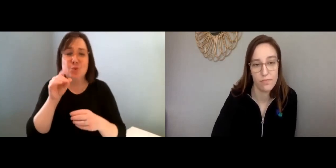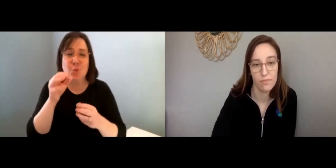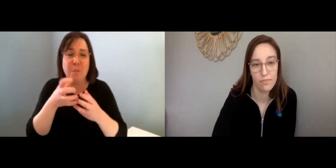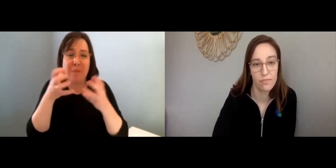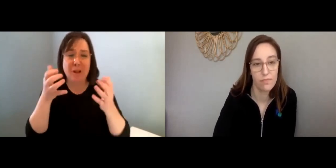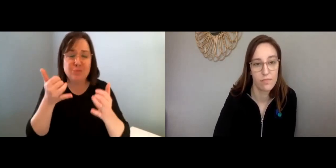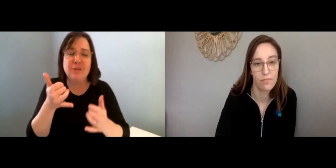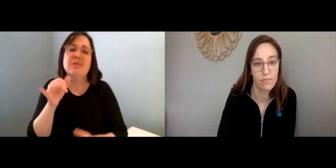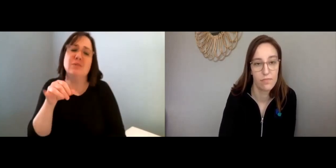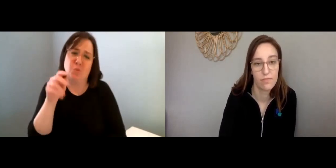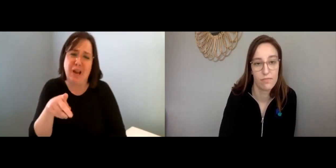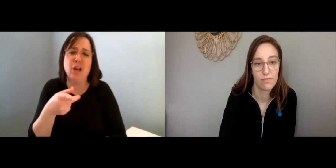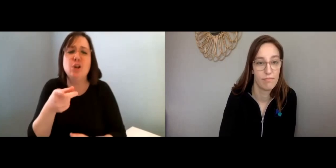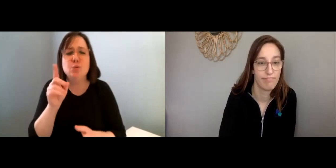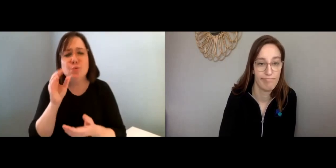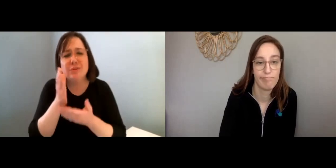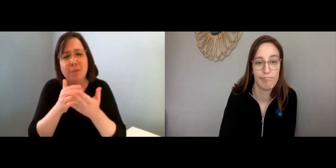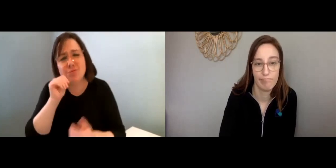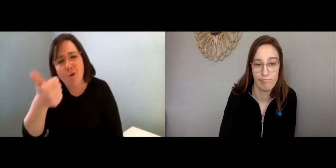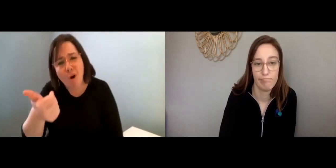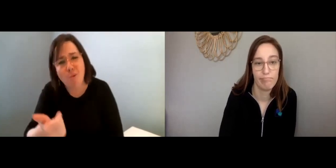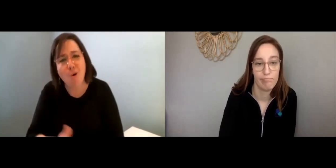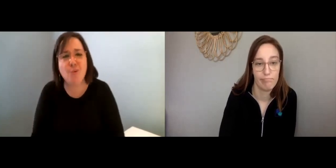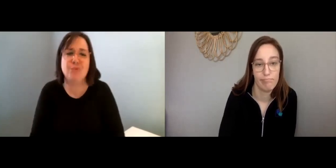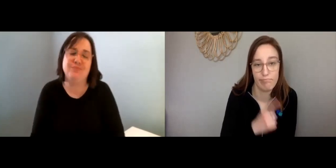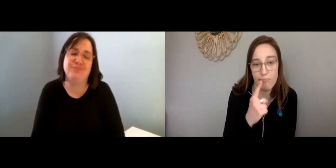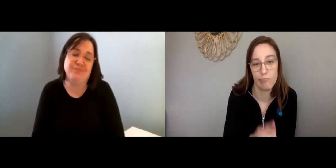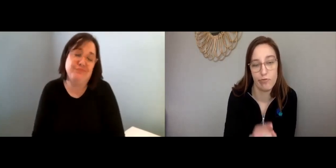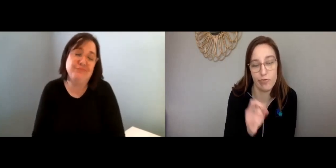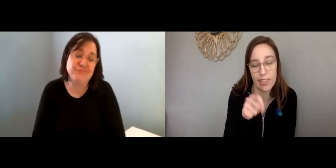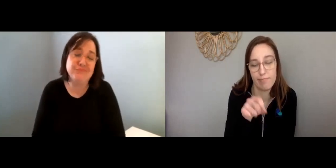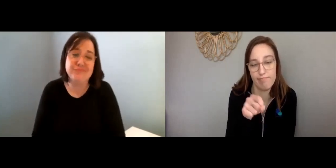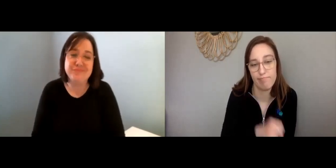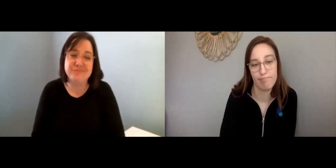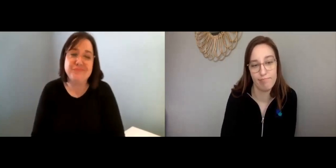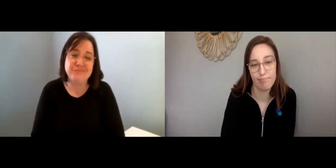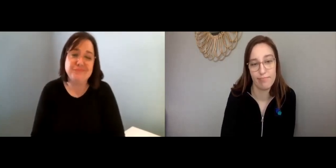If you’re not doing too much right now, that’s OK—you can do more tomorrow.